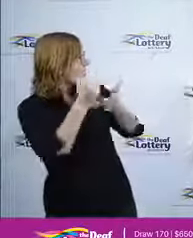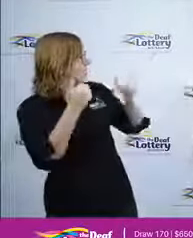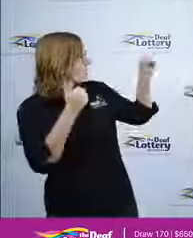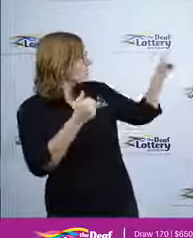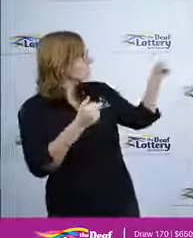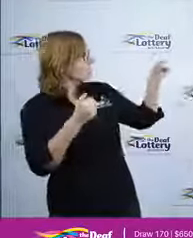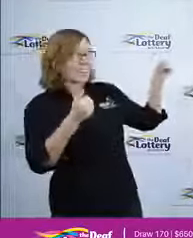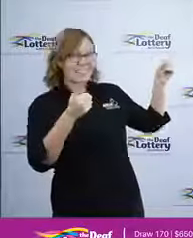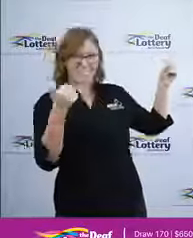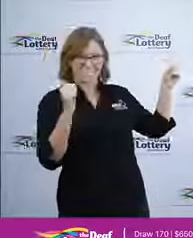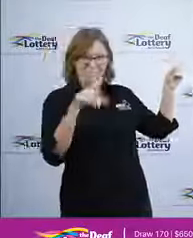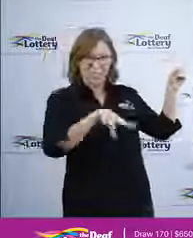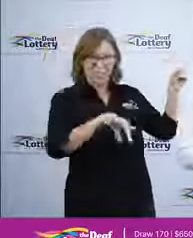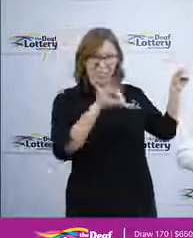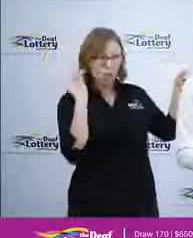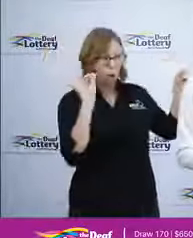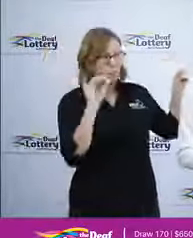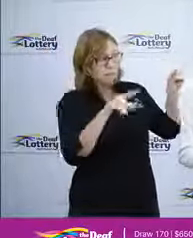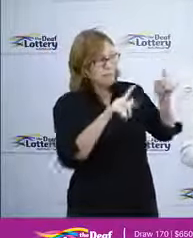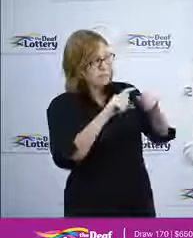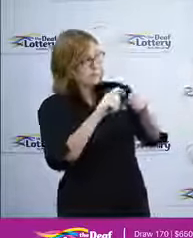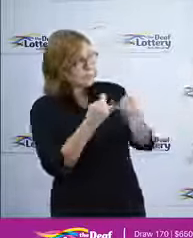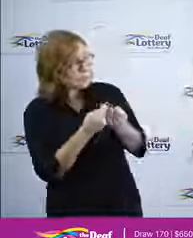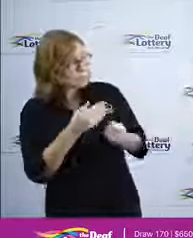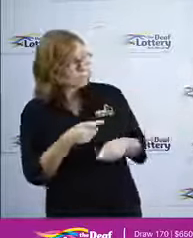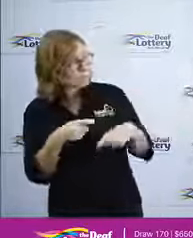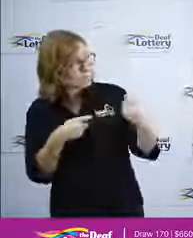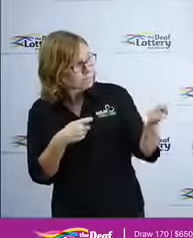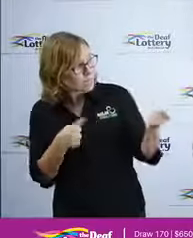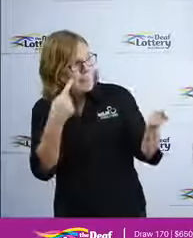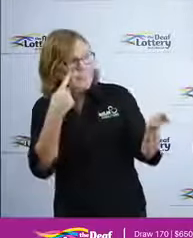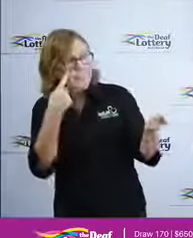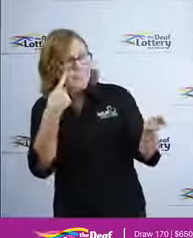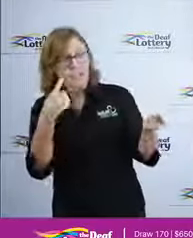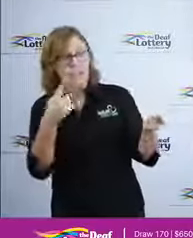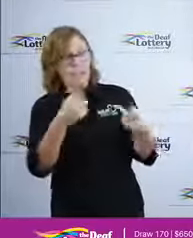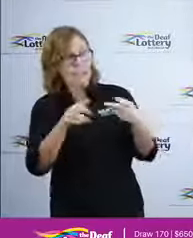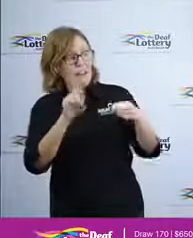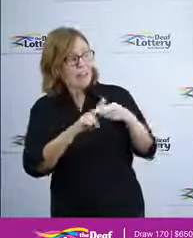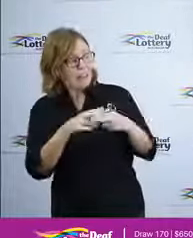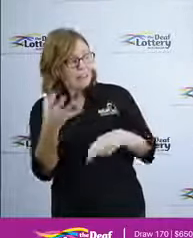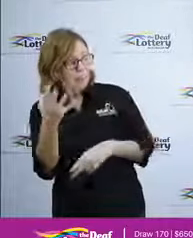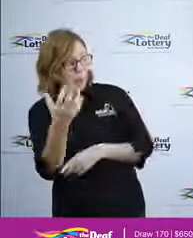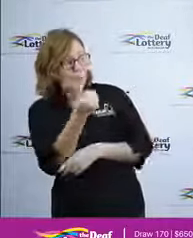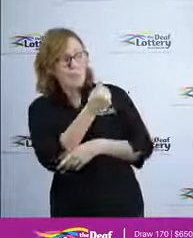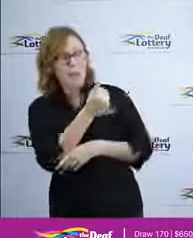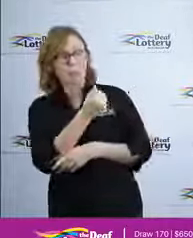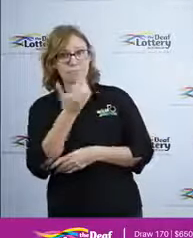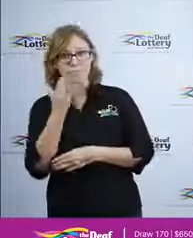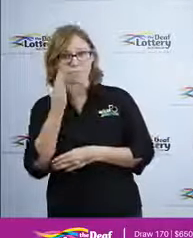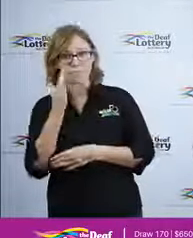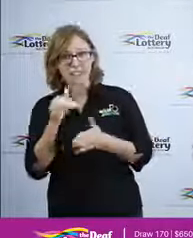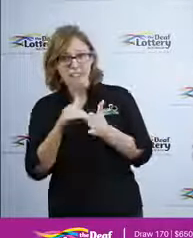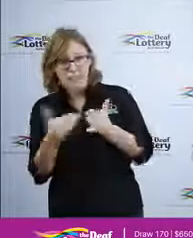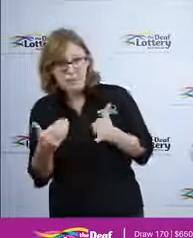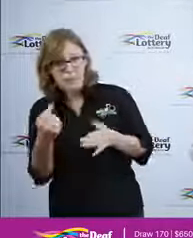has just been drawn and the team beside me are just verifying those ticket number details right now it shouldn't be too much longer to get that result.